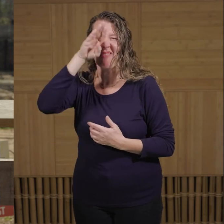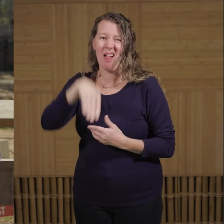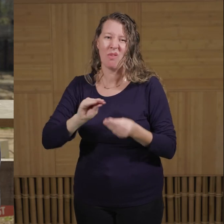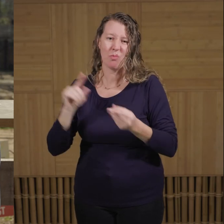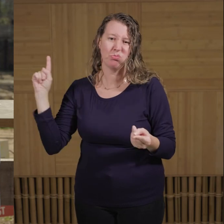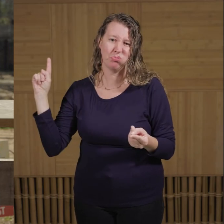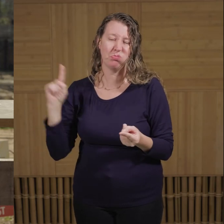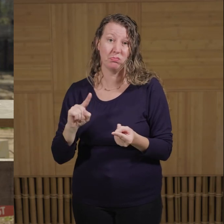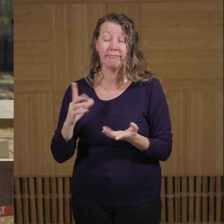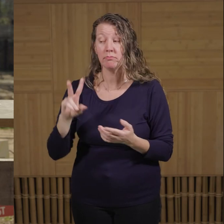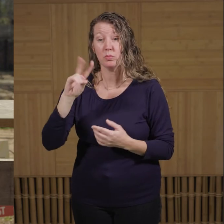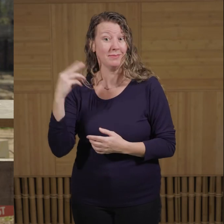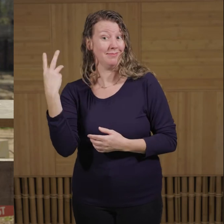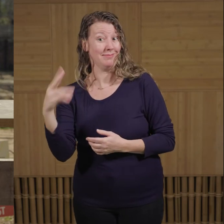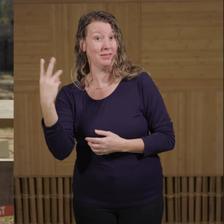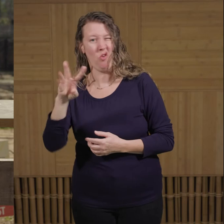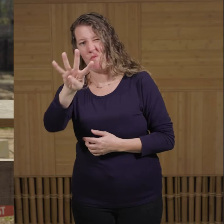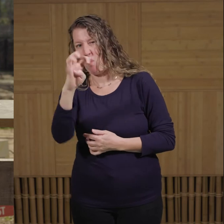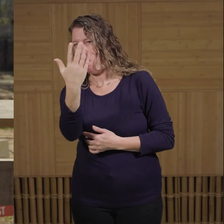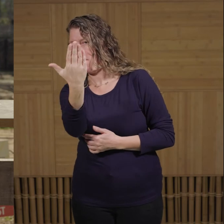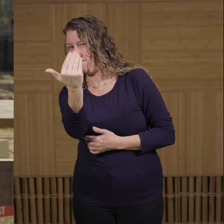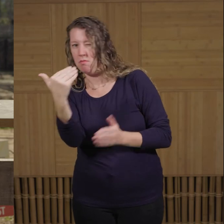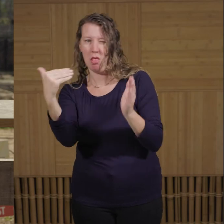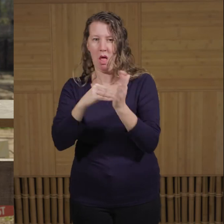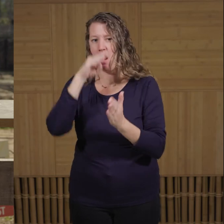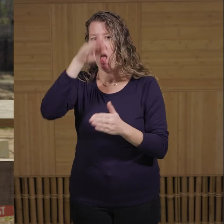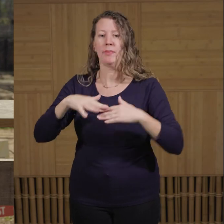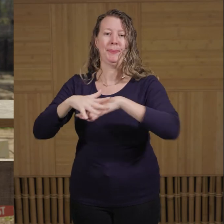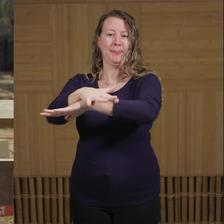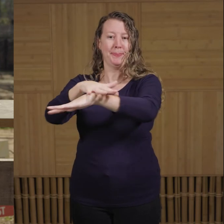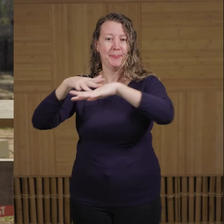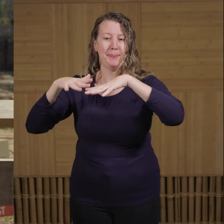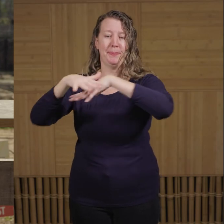As of 2016, there are only about 415,000 elephants roaming the wild.